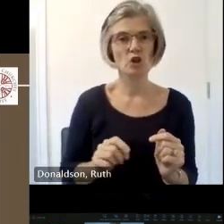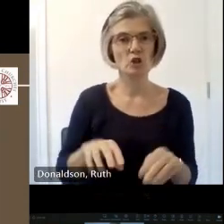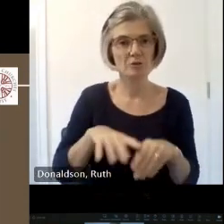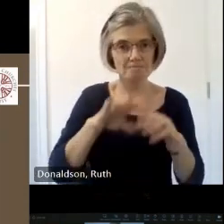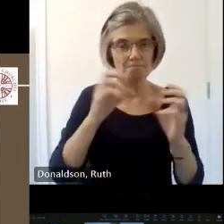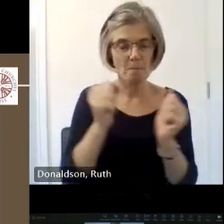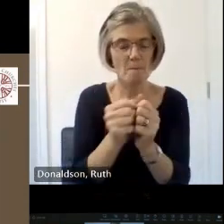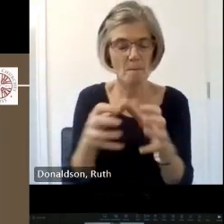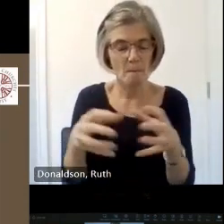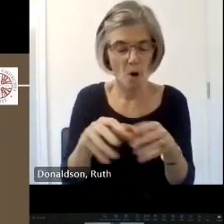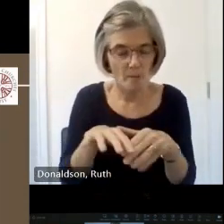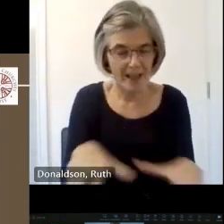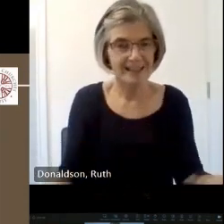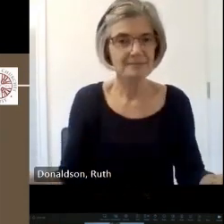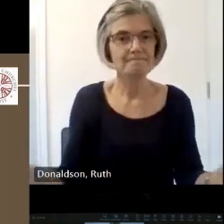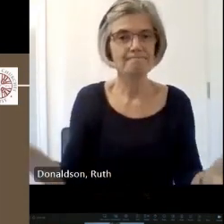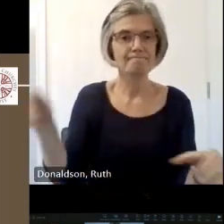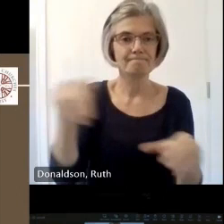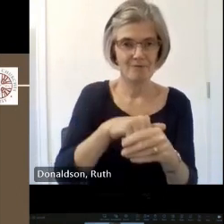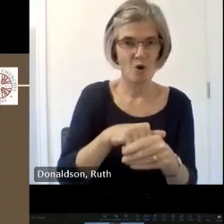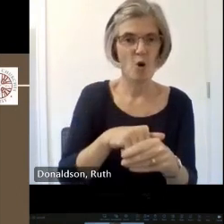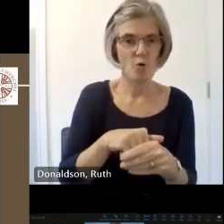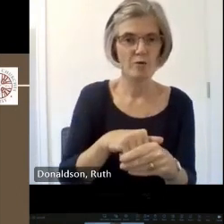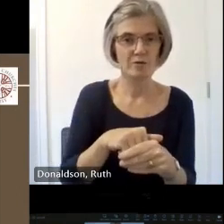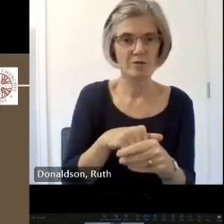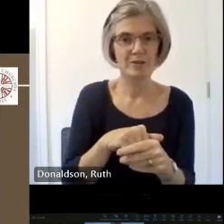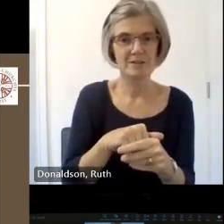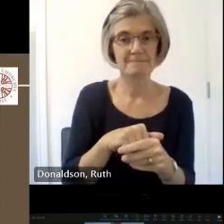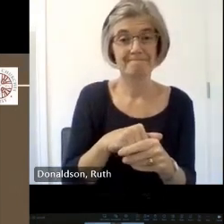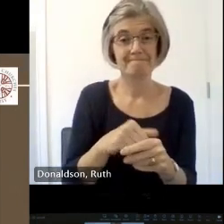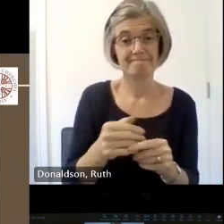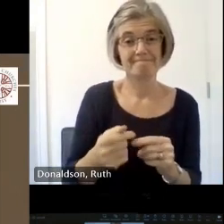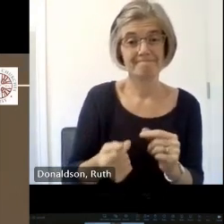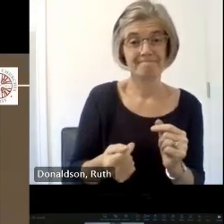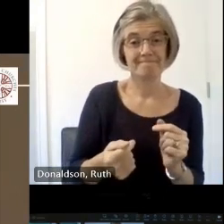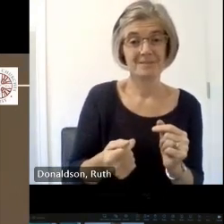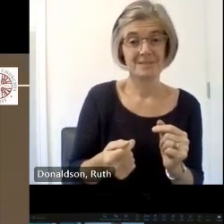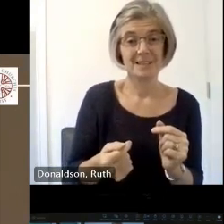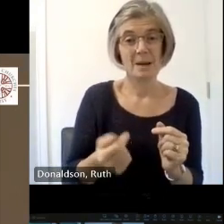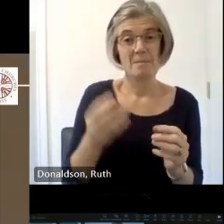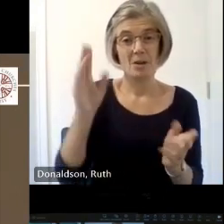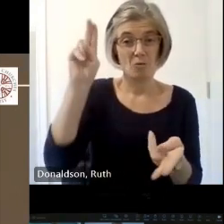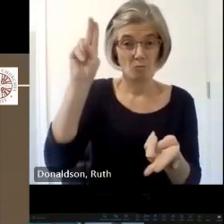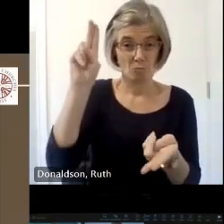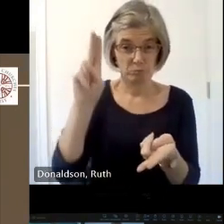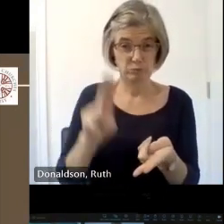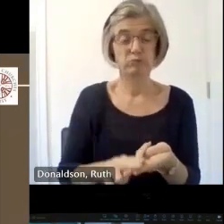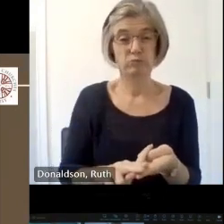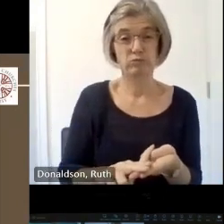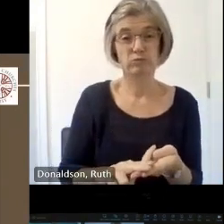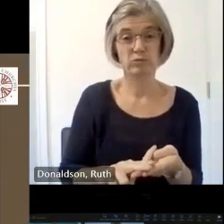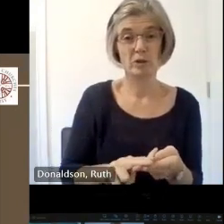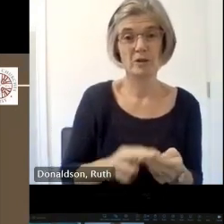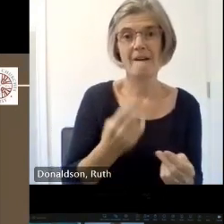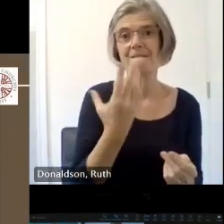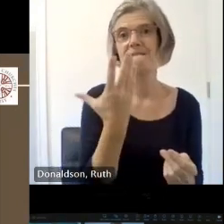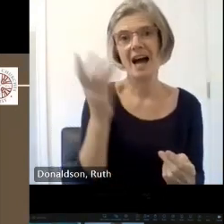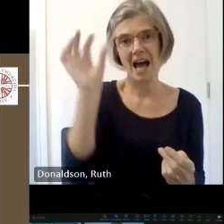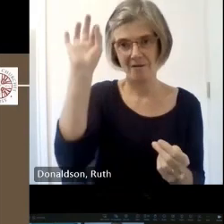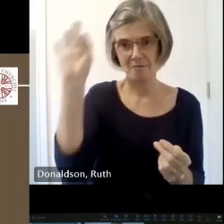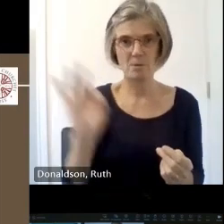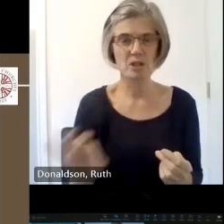their membership in 2021 was 283,000 which is now 1 120 uh and only around 60,000 folk attend Sunday